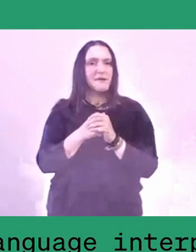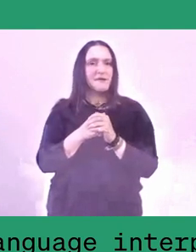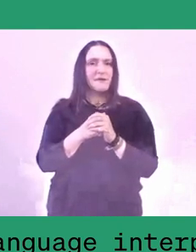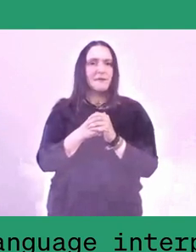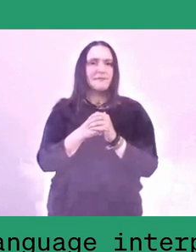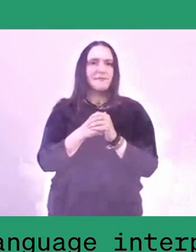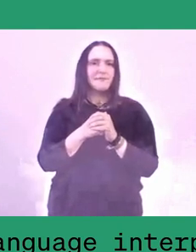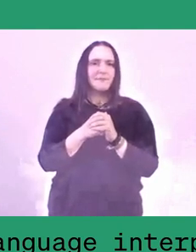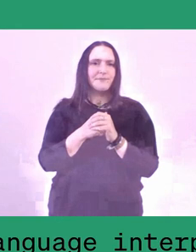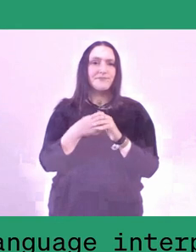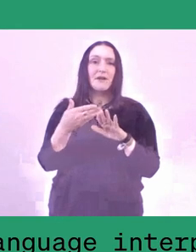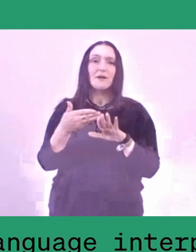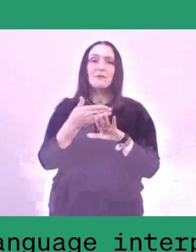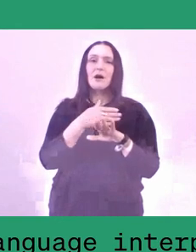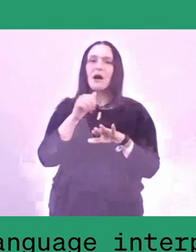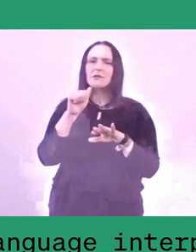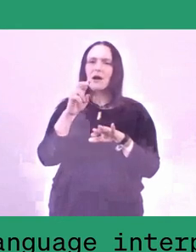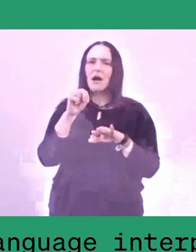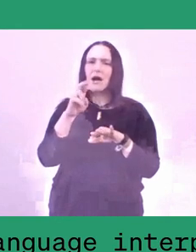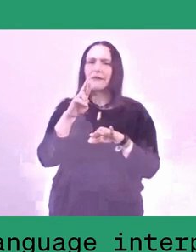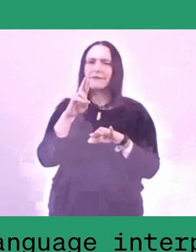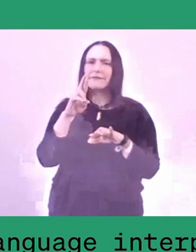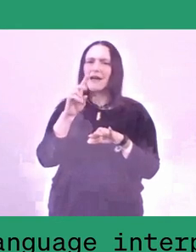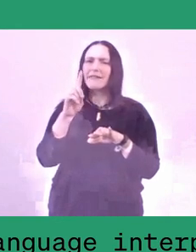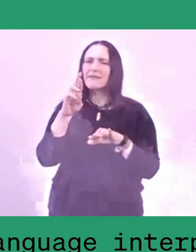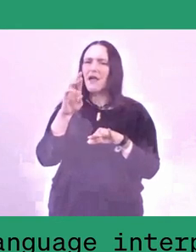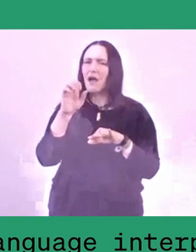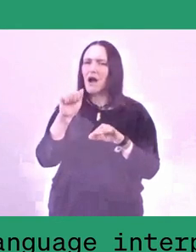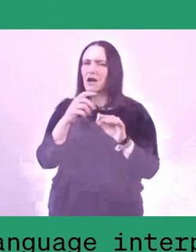who are also part of the artistic team.